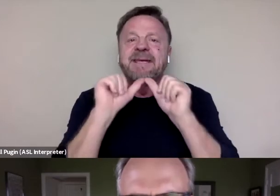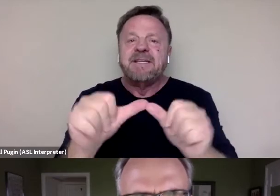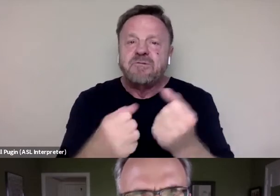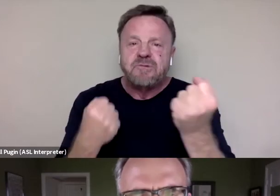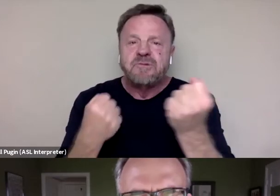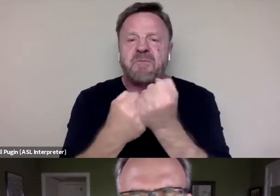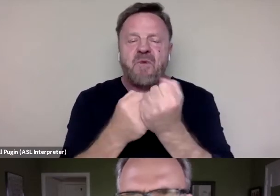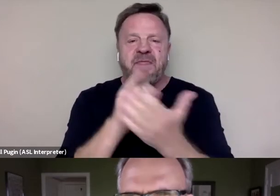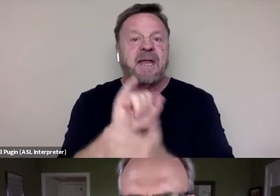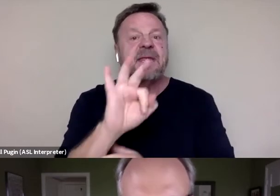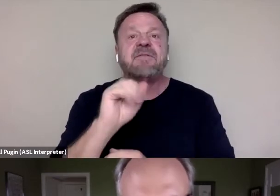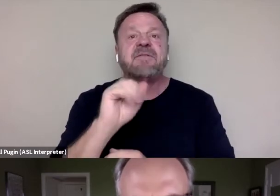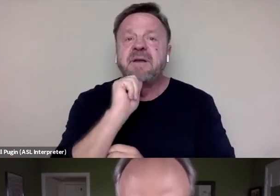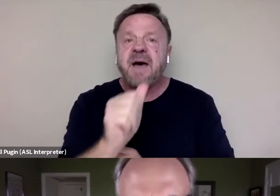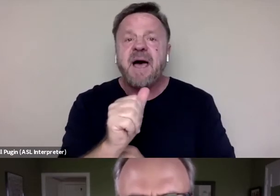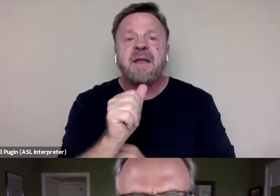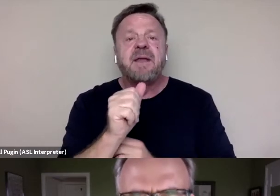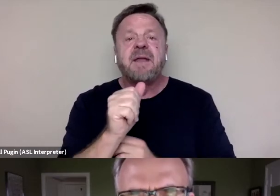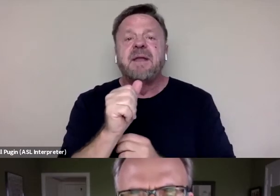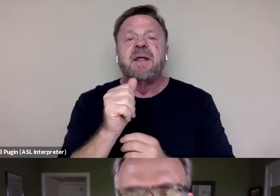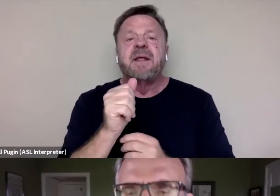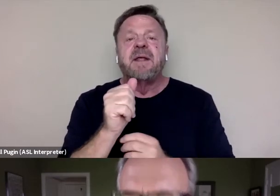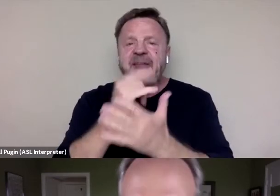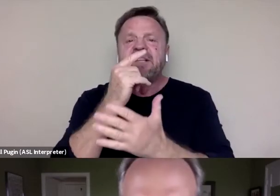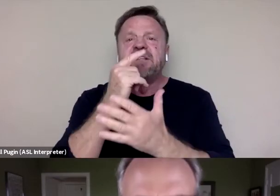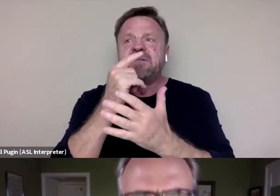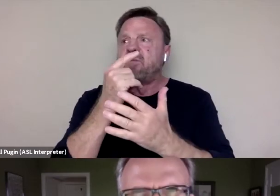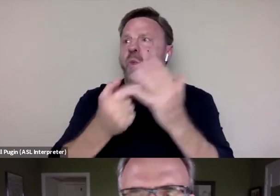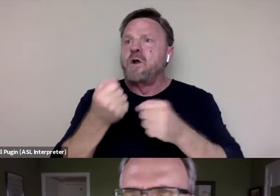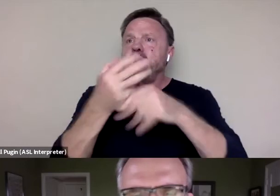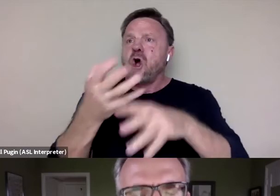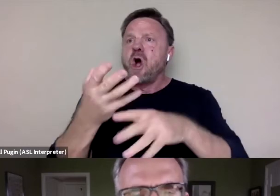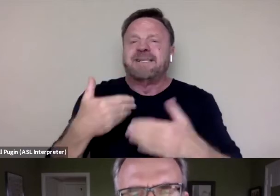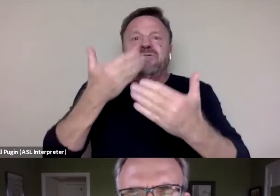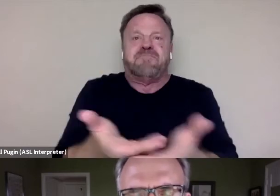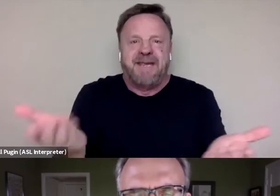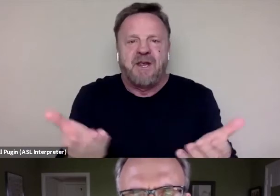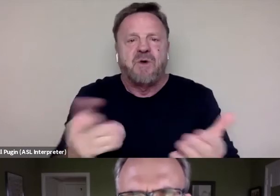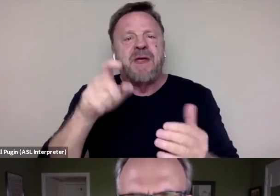Otherwise, that is what got us here, we have to continue and not back off on that.